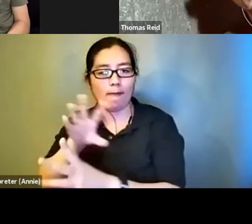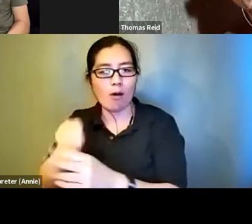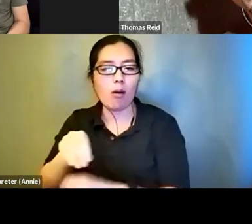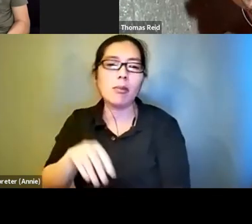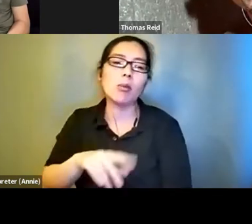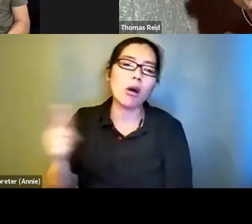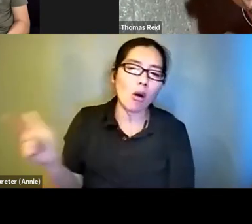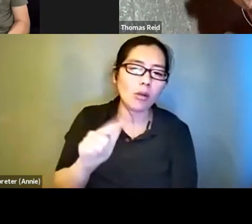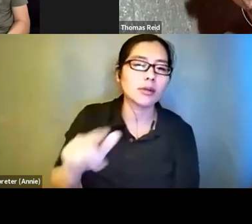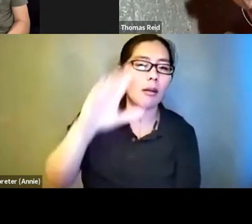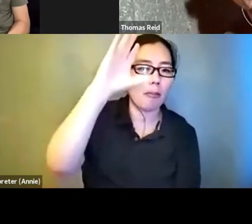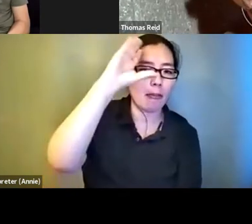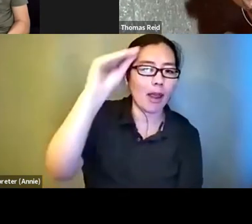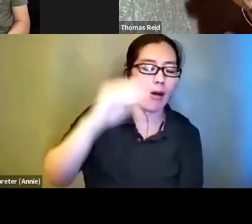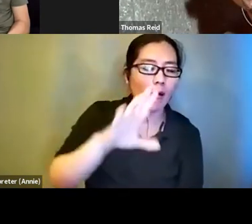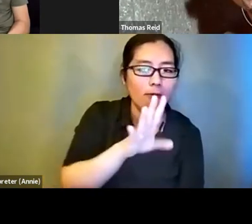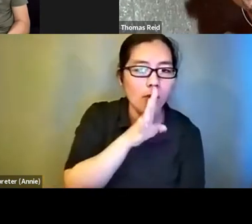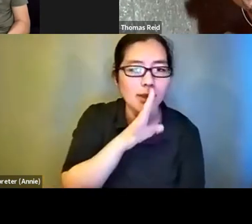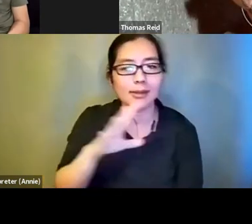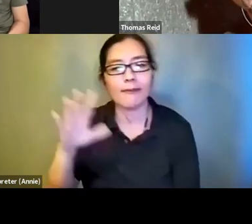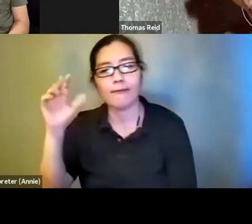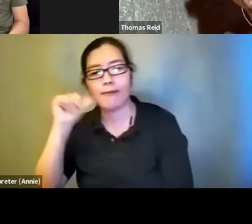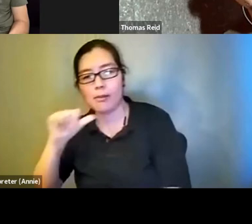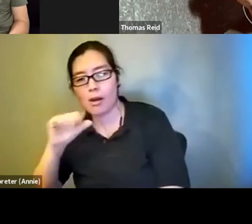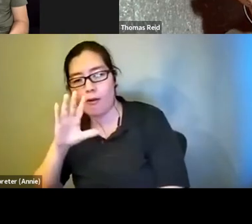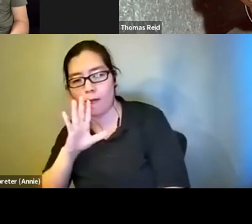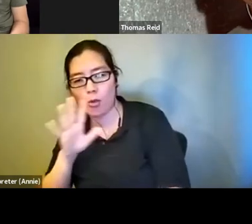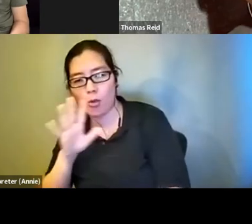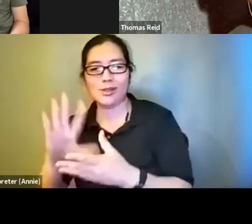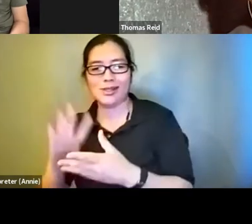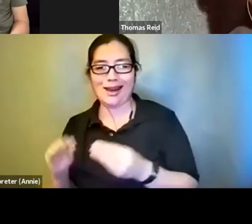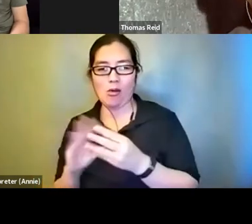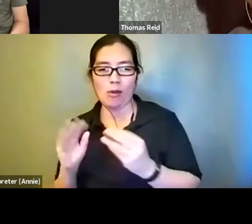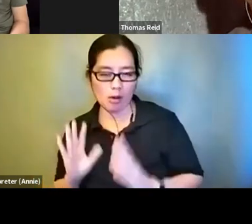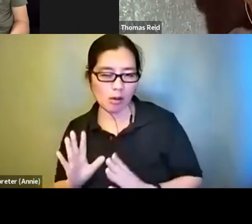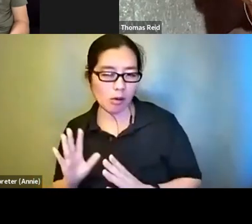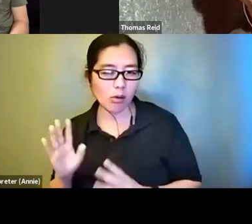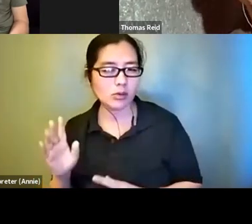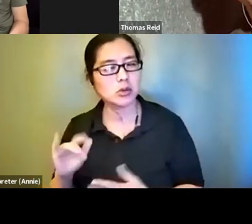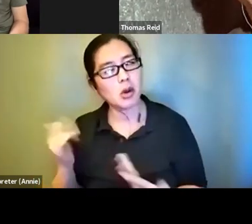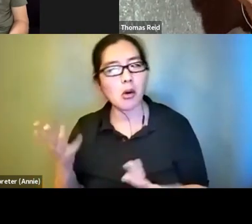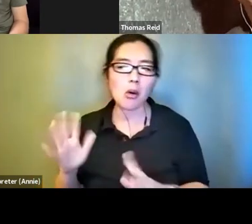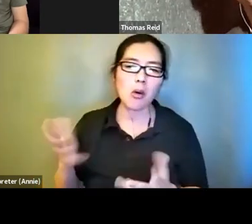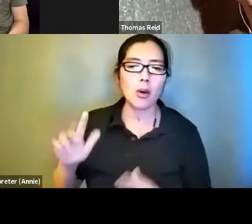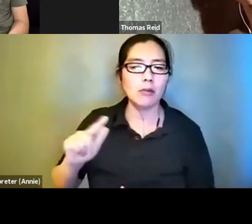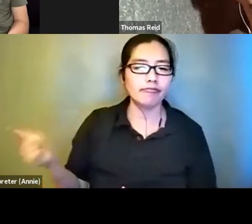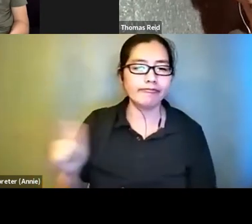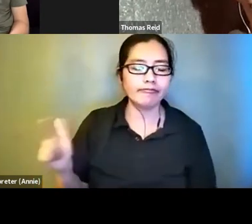to get a diverse opinion. I think it is a good practice though to keep